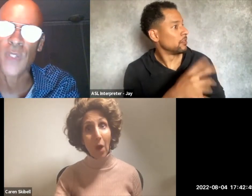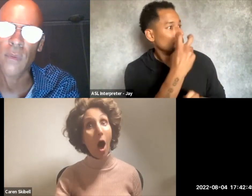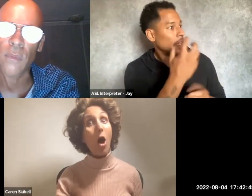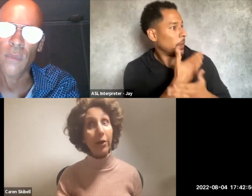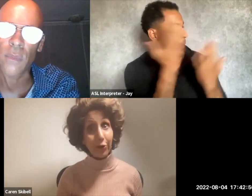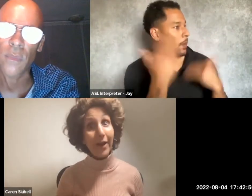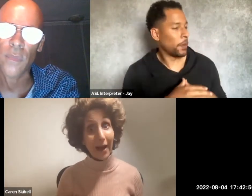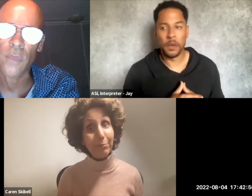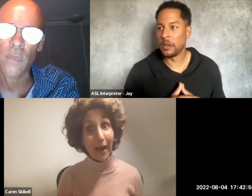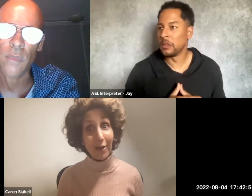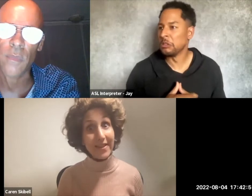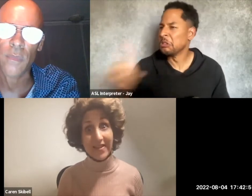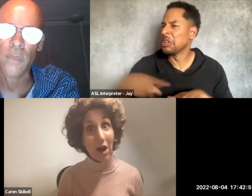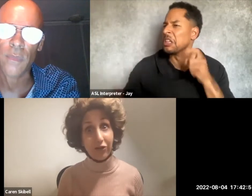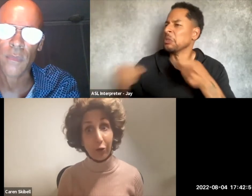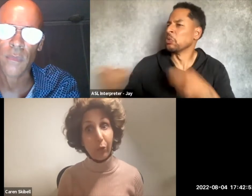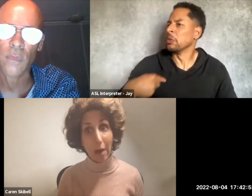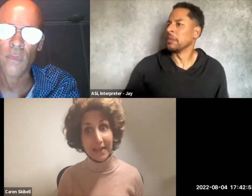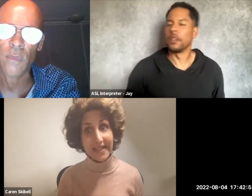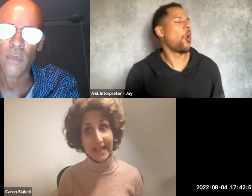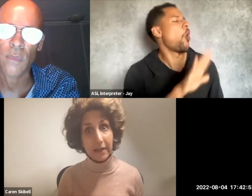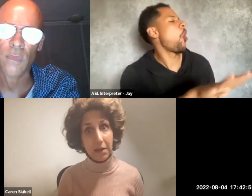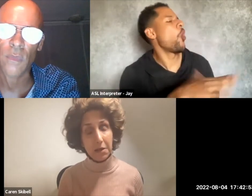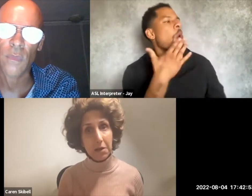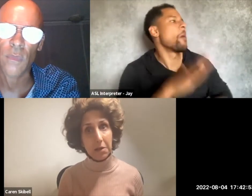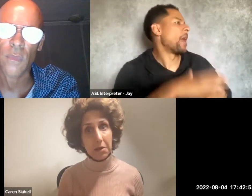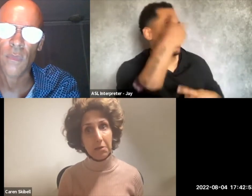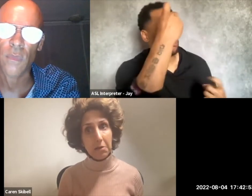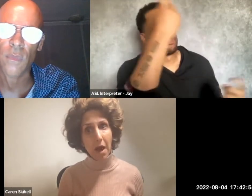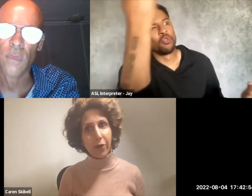Or your nightmares, Dr. Robinson.